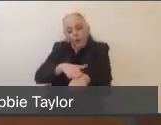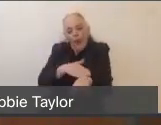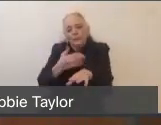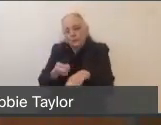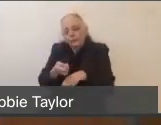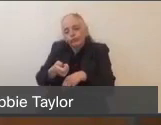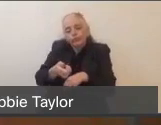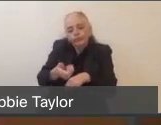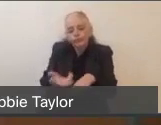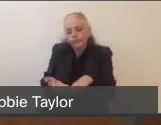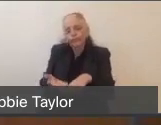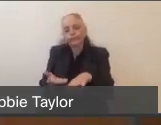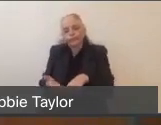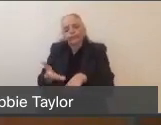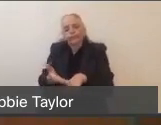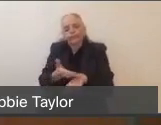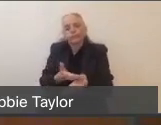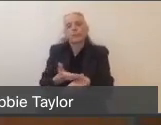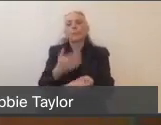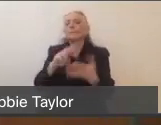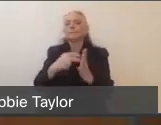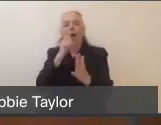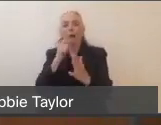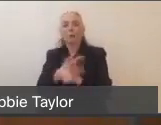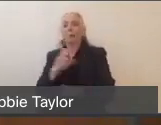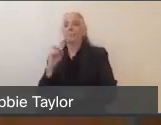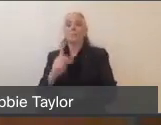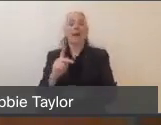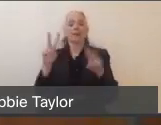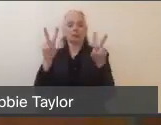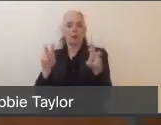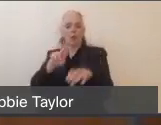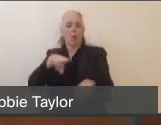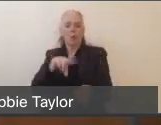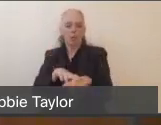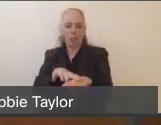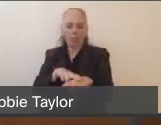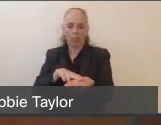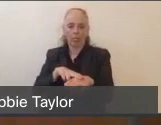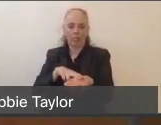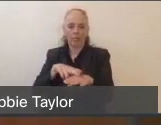we're not going to go back to a complete normal for quite a while. And for many folks,